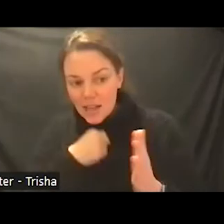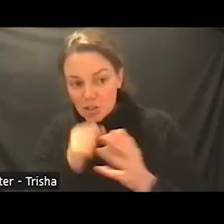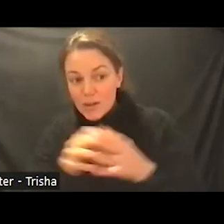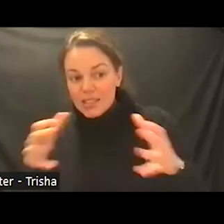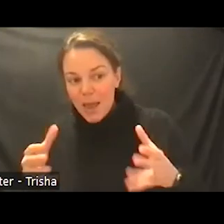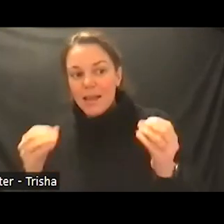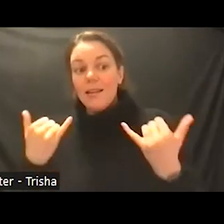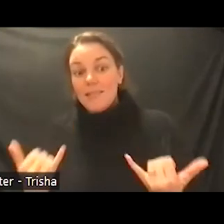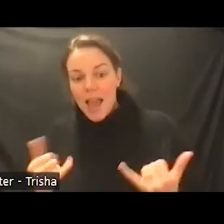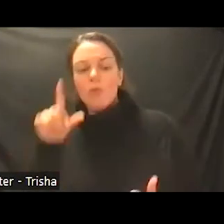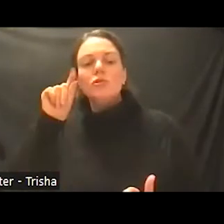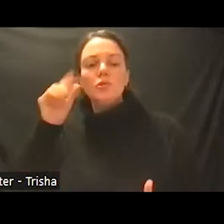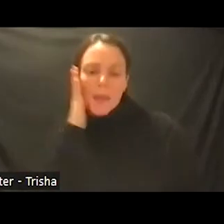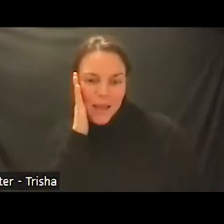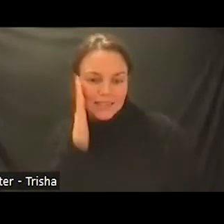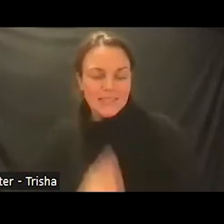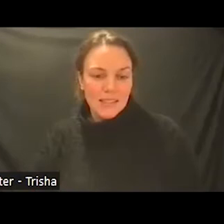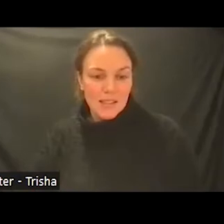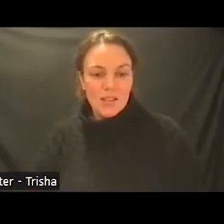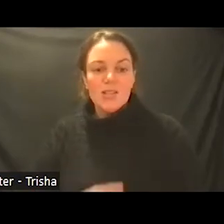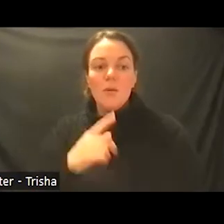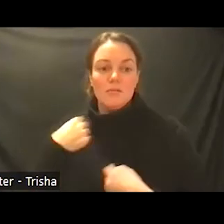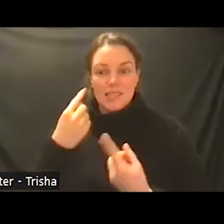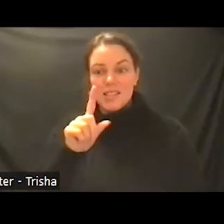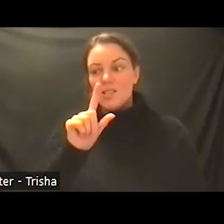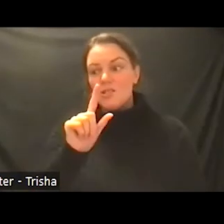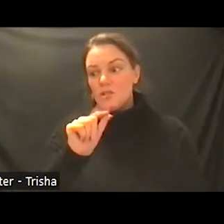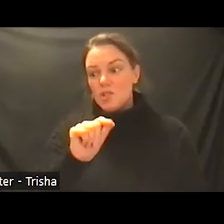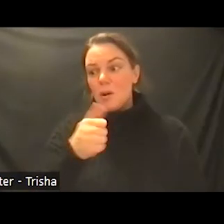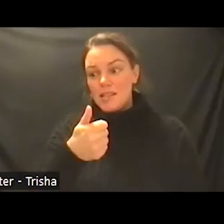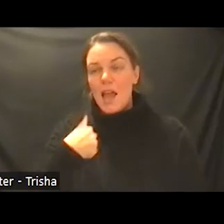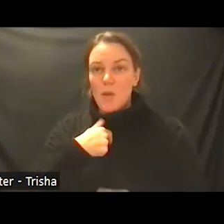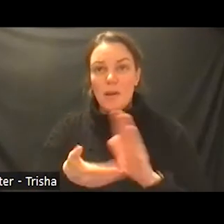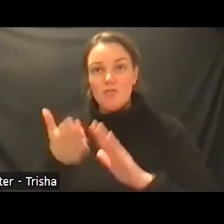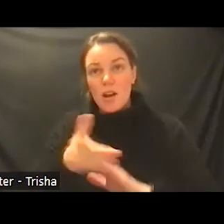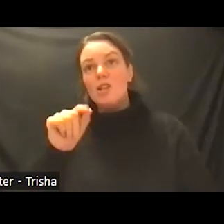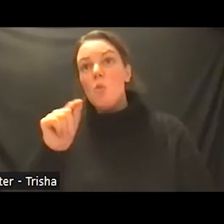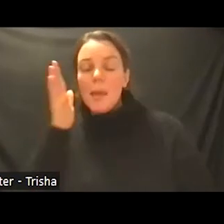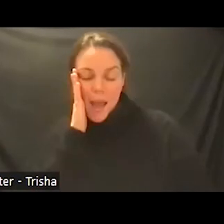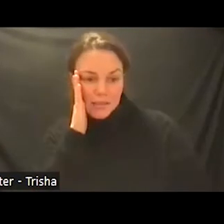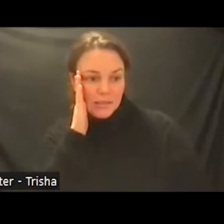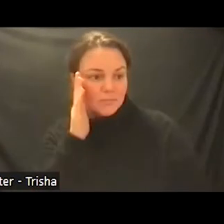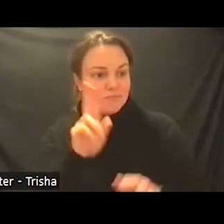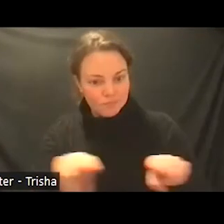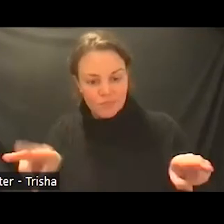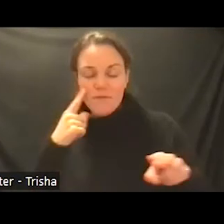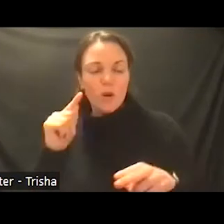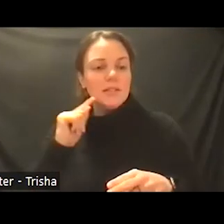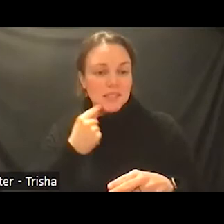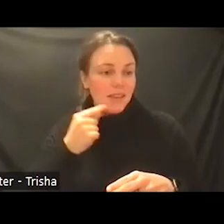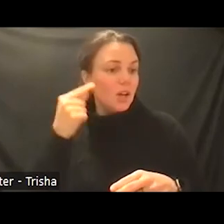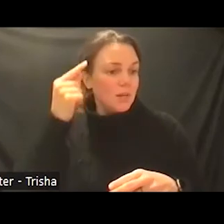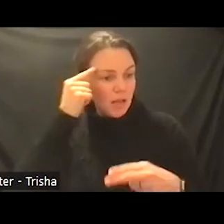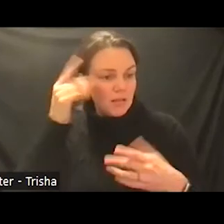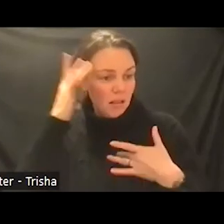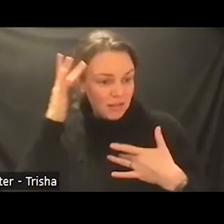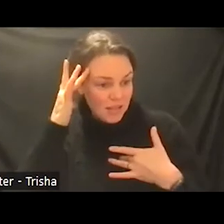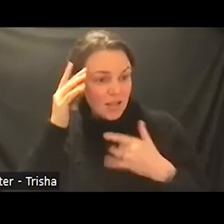so since 2010 we had been running 20 beds for people with severe mental illness who had acute